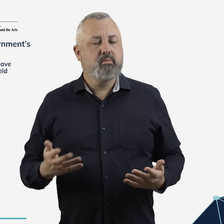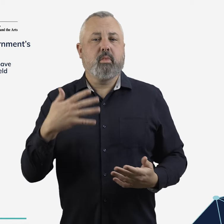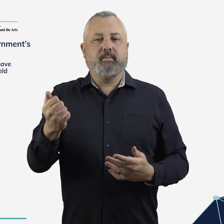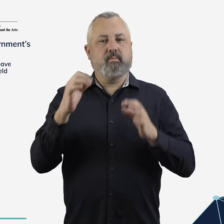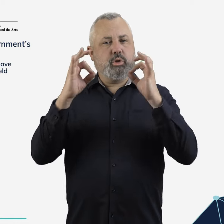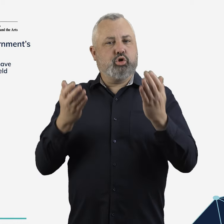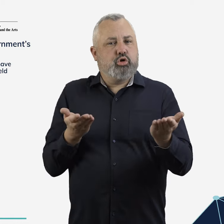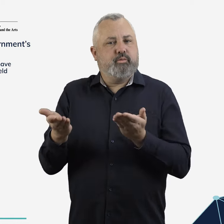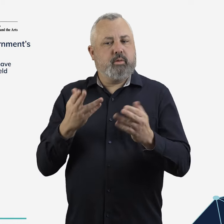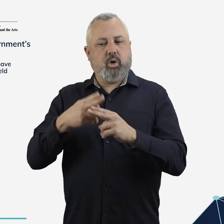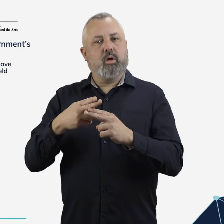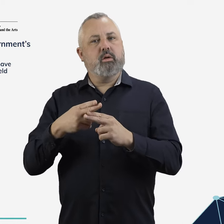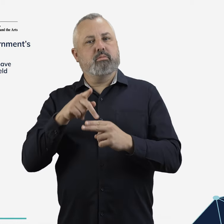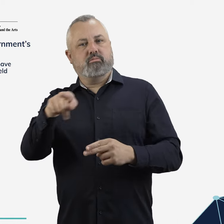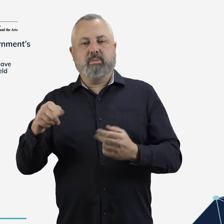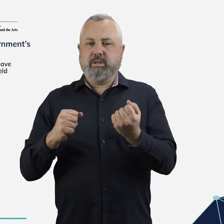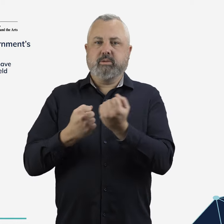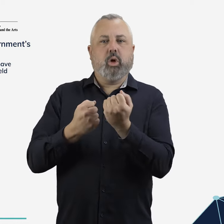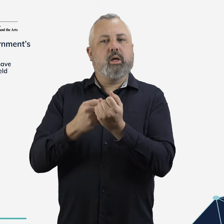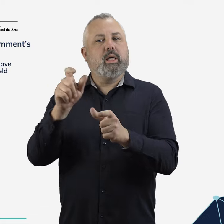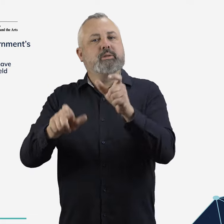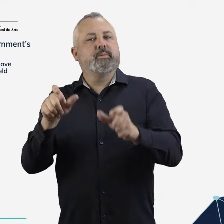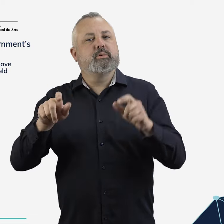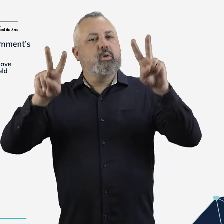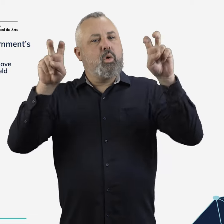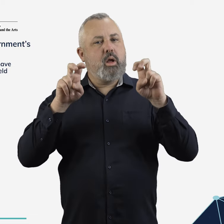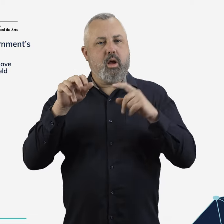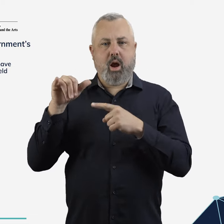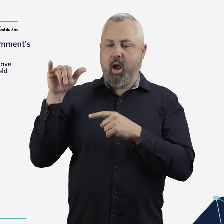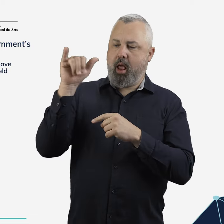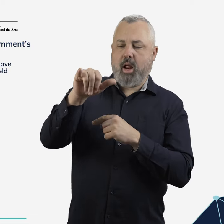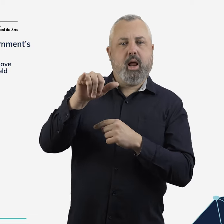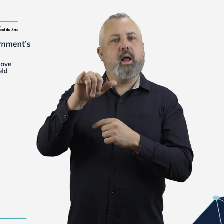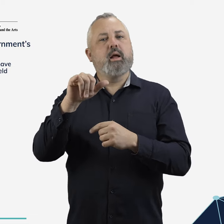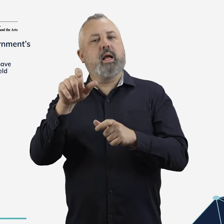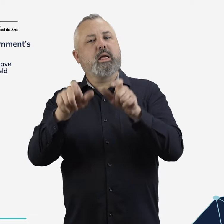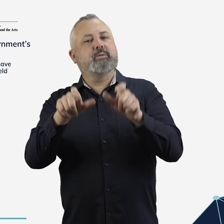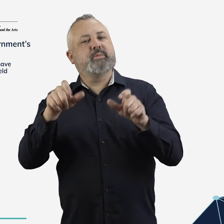Airlines have taken too long to respond to customer inquiries, and the industry-established Airline Customer